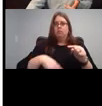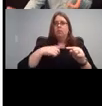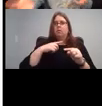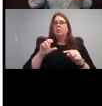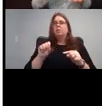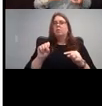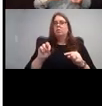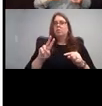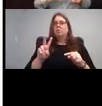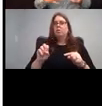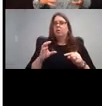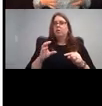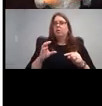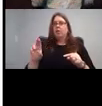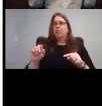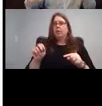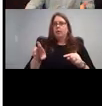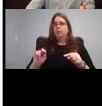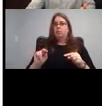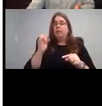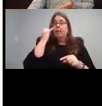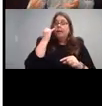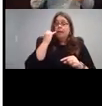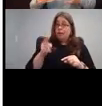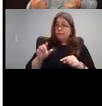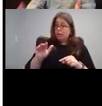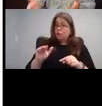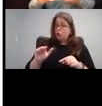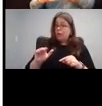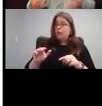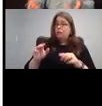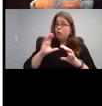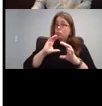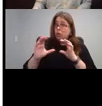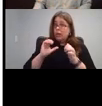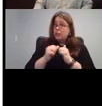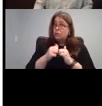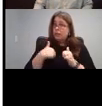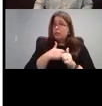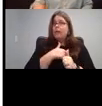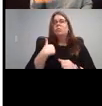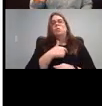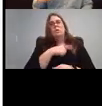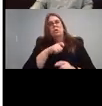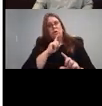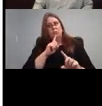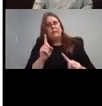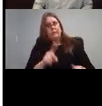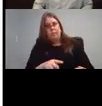a child communicate something to us and we need to be responding and back and forth and showing them that communication is a given take.